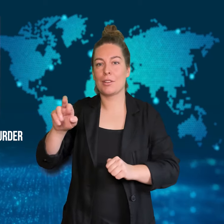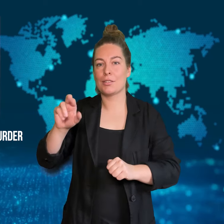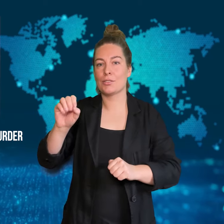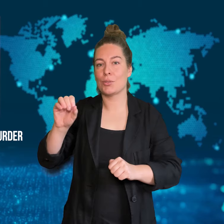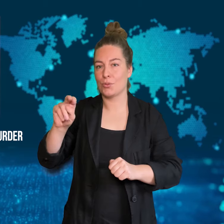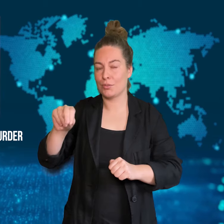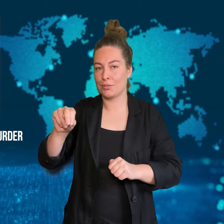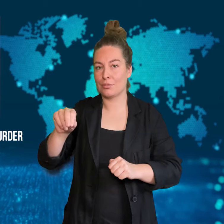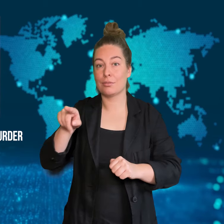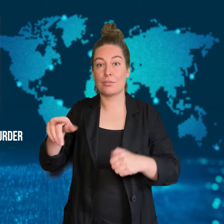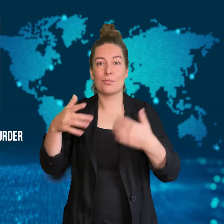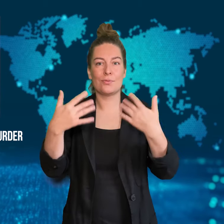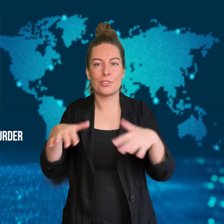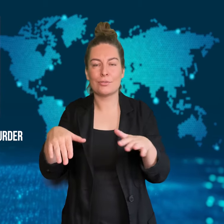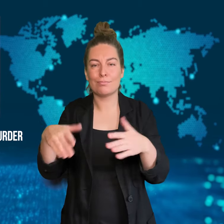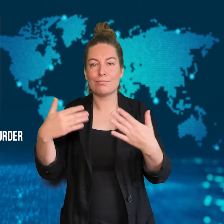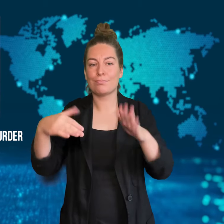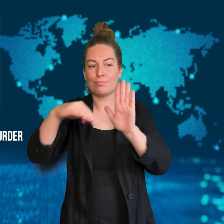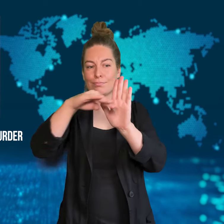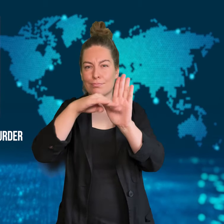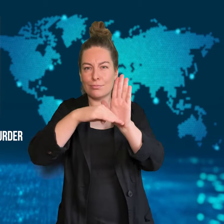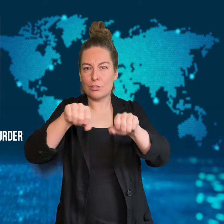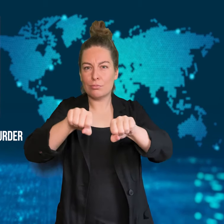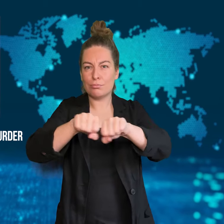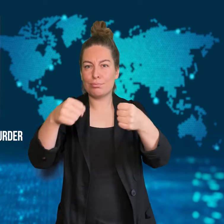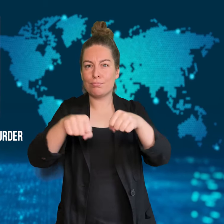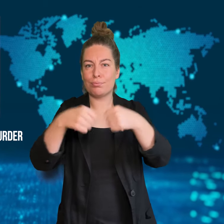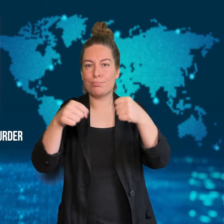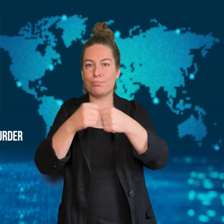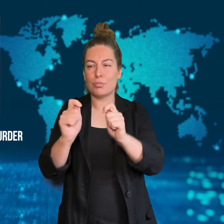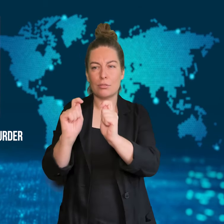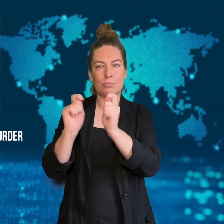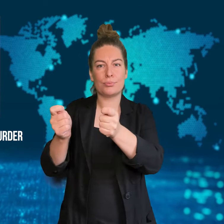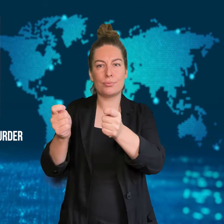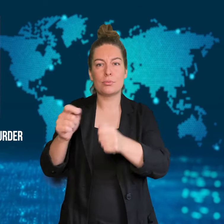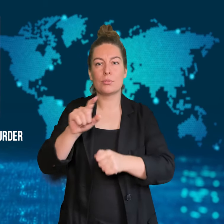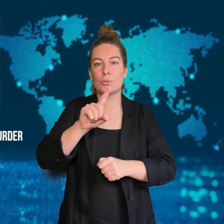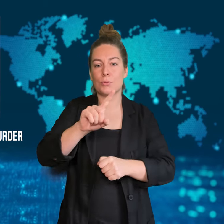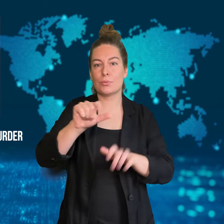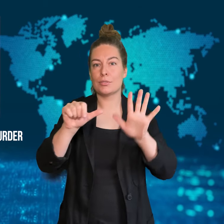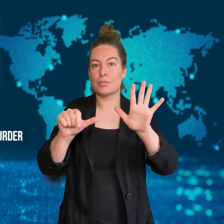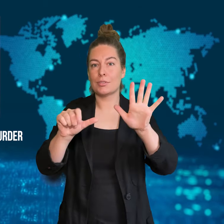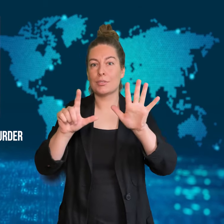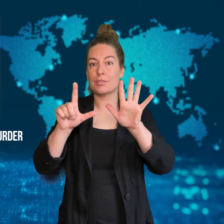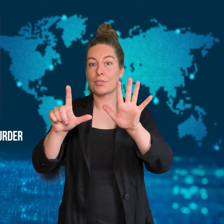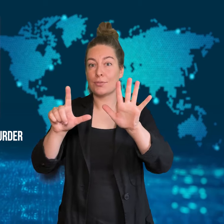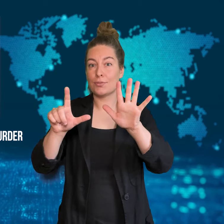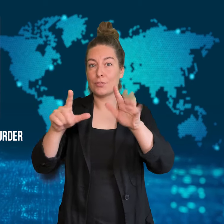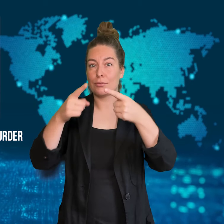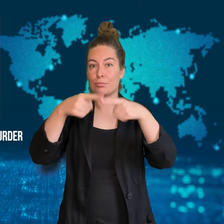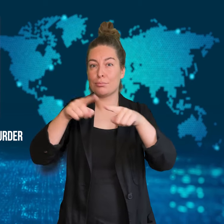arrested and taken into custody.